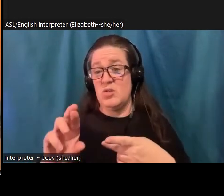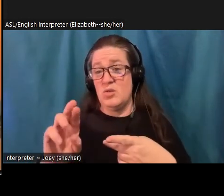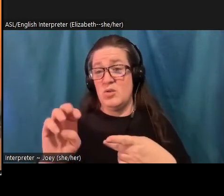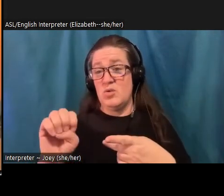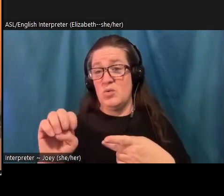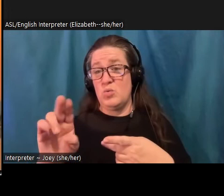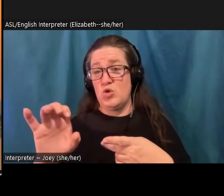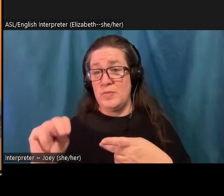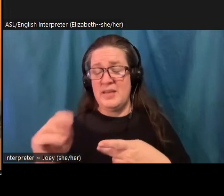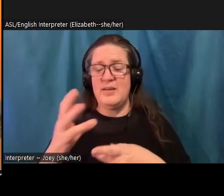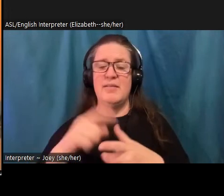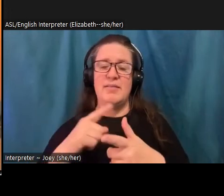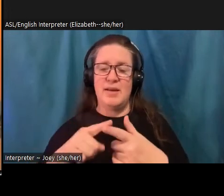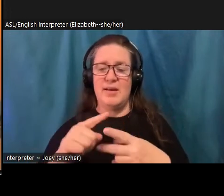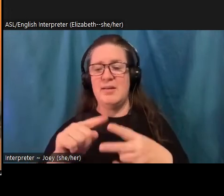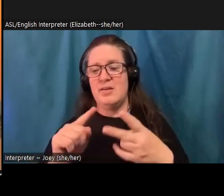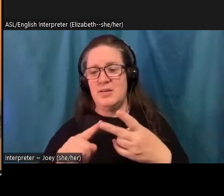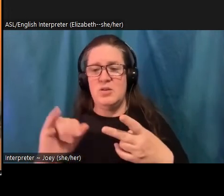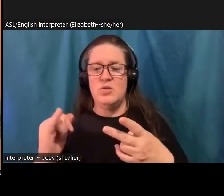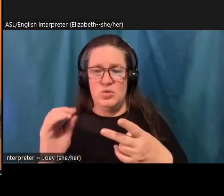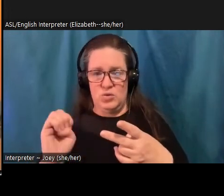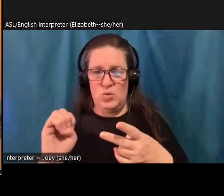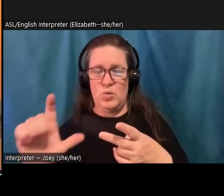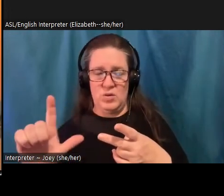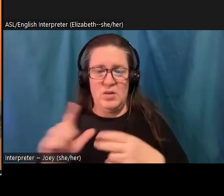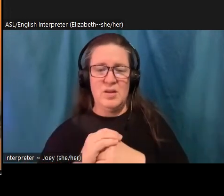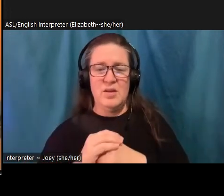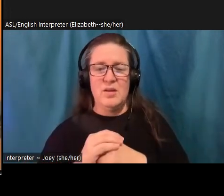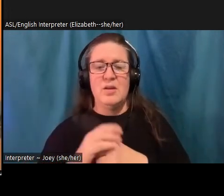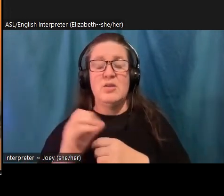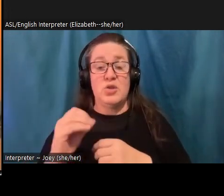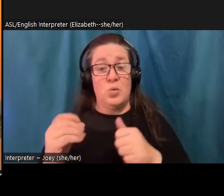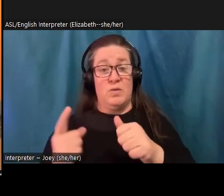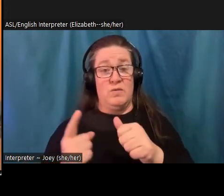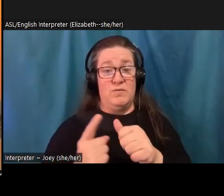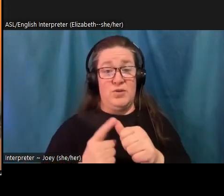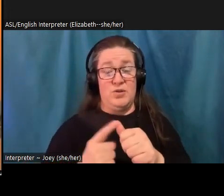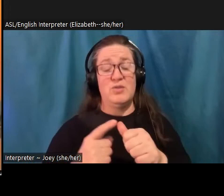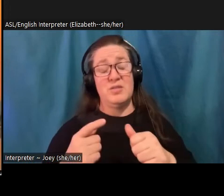thank you so much for this presentation. It was really great. I find climate change really scary and difficult to